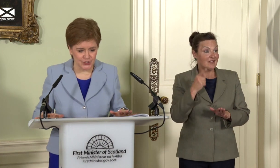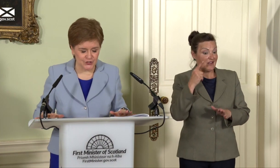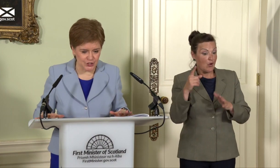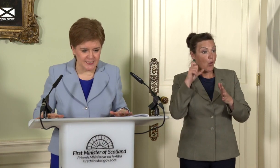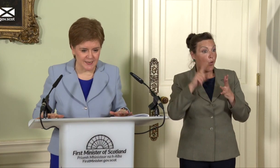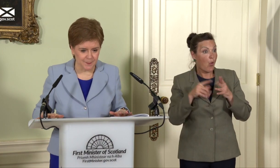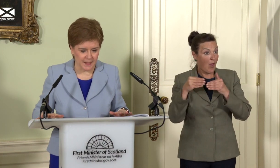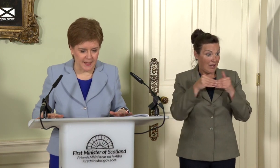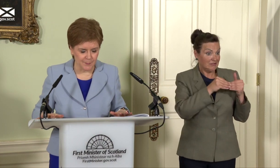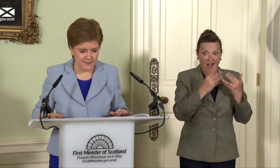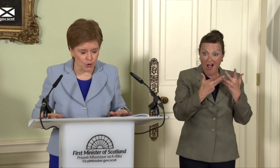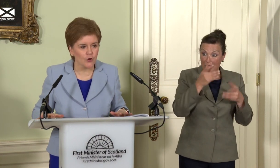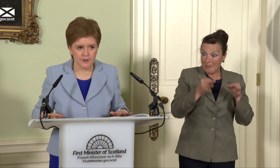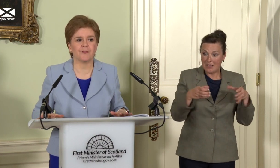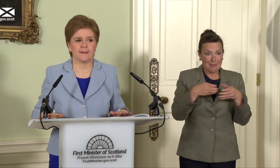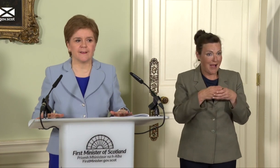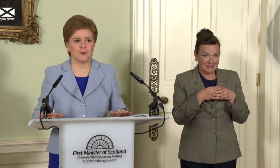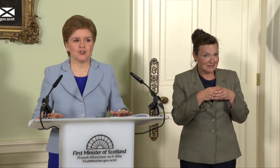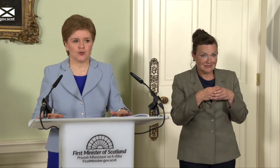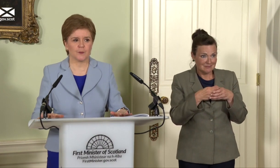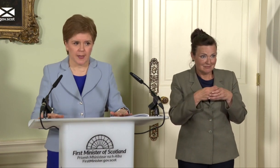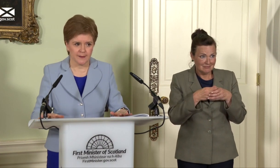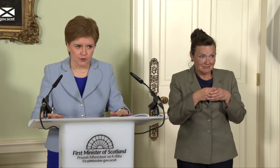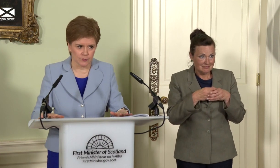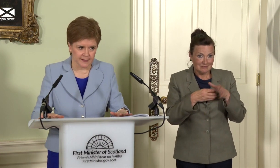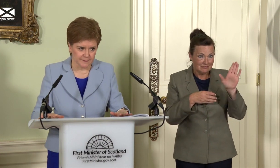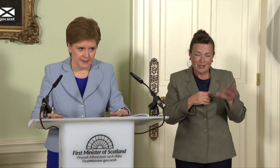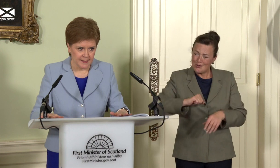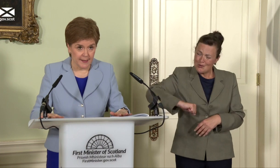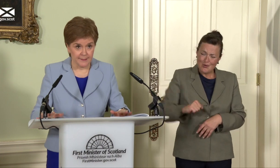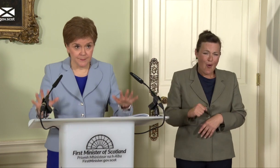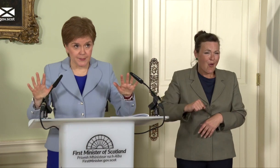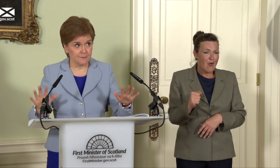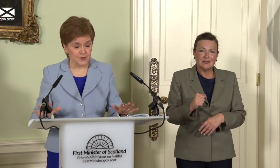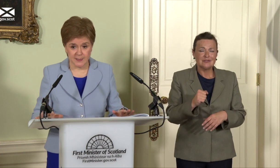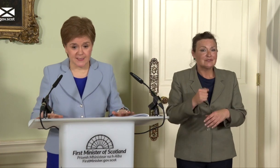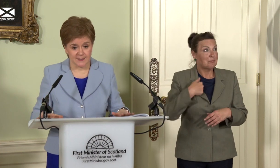scrutiny is not something that has been in short supply in Scotland. I’ve been First Minister